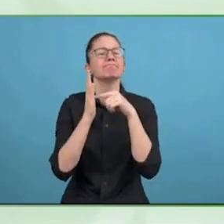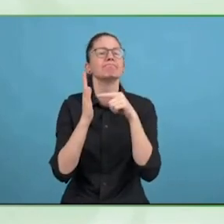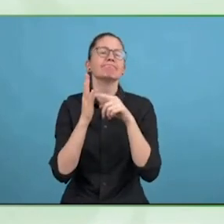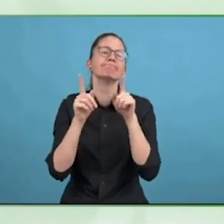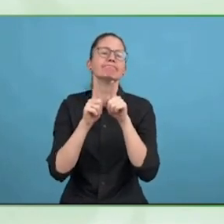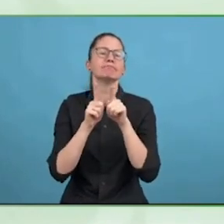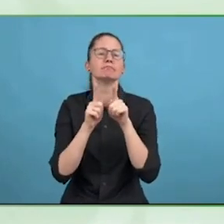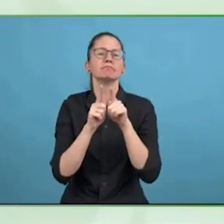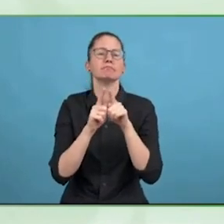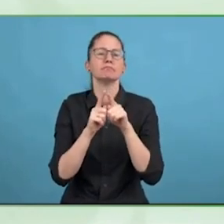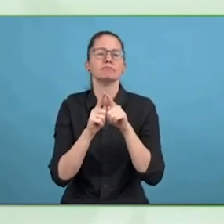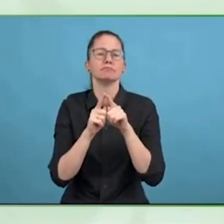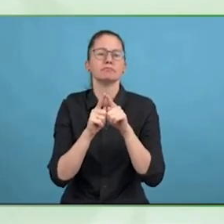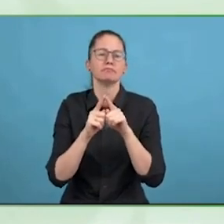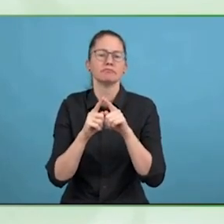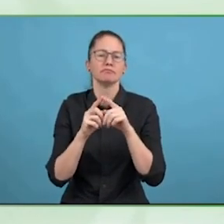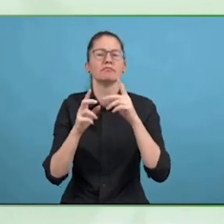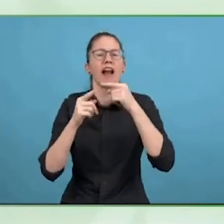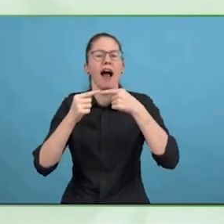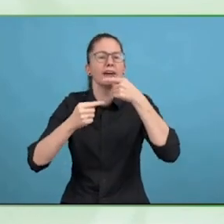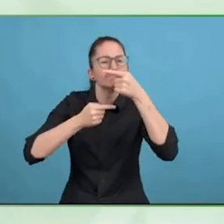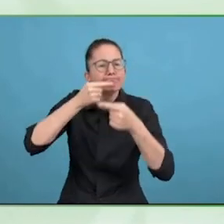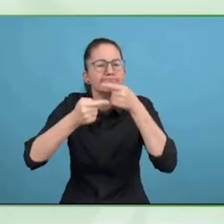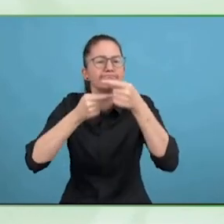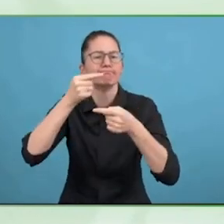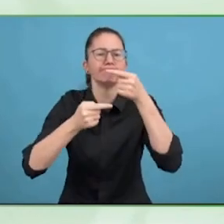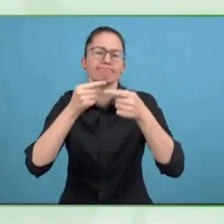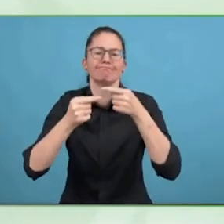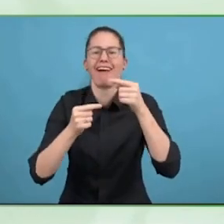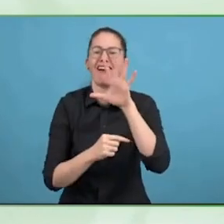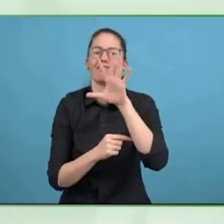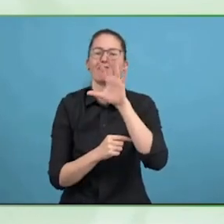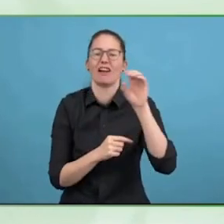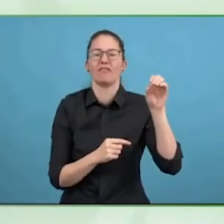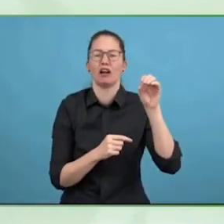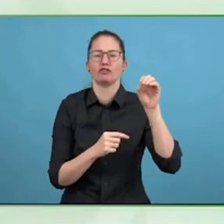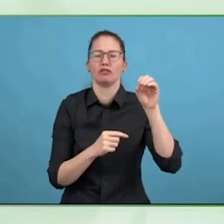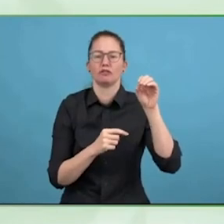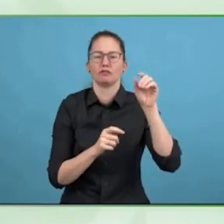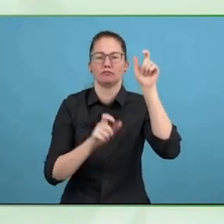In those recommendations, I think very important from the first, we